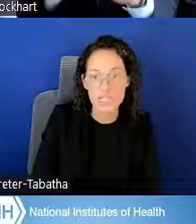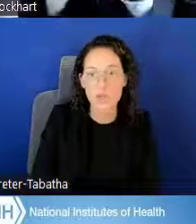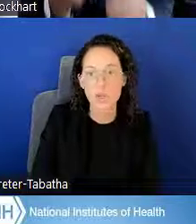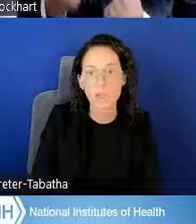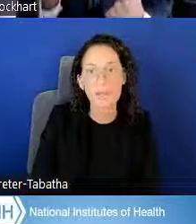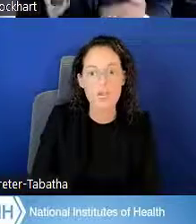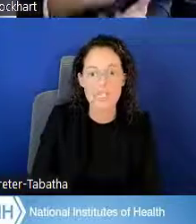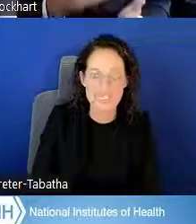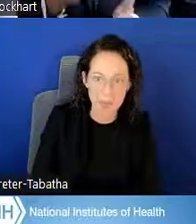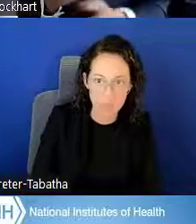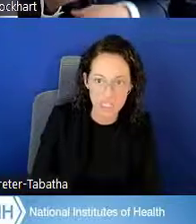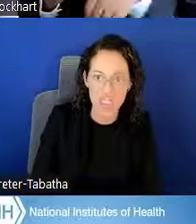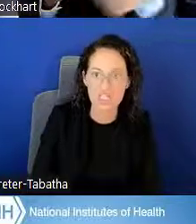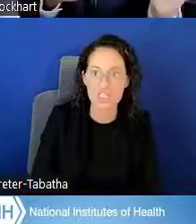that are a little bit more established.